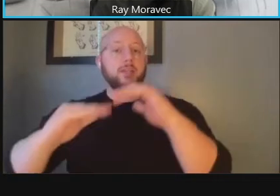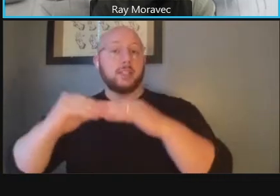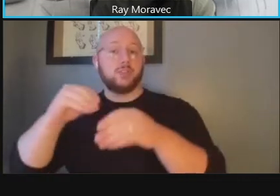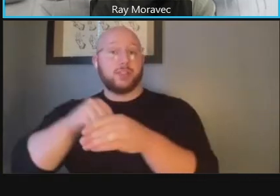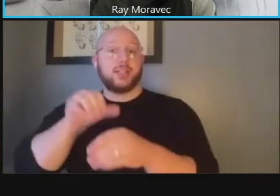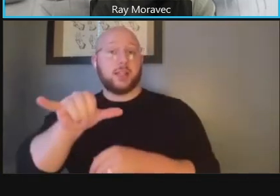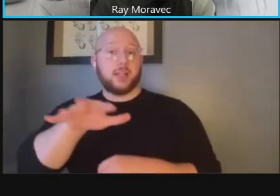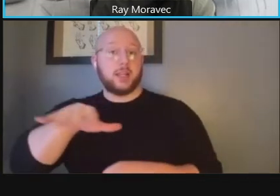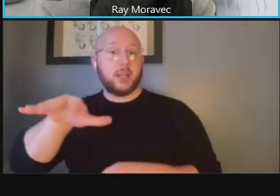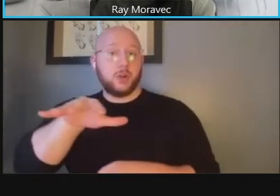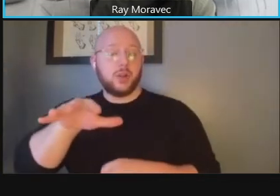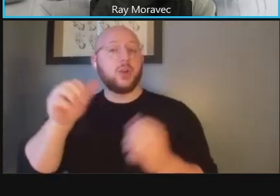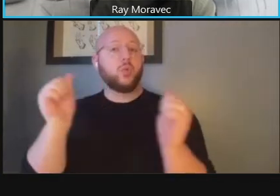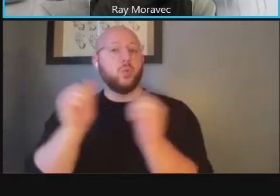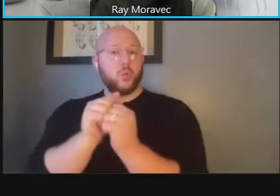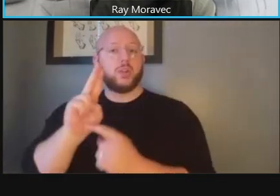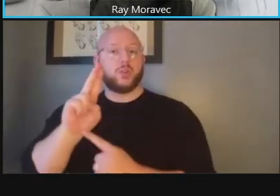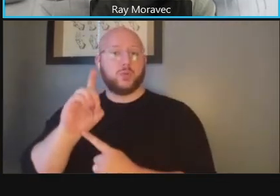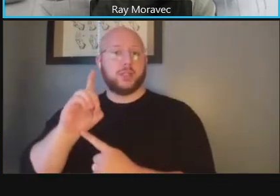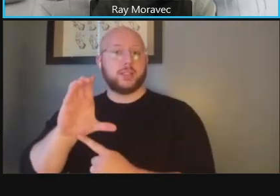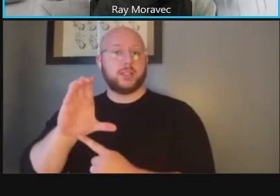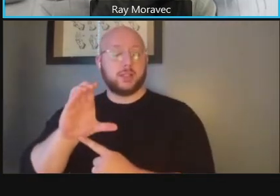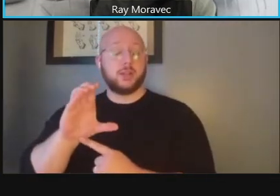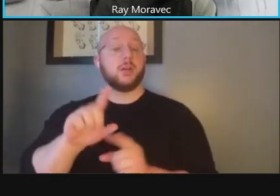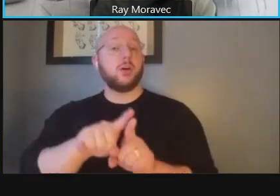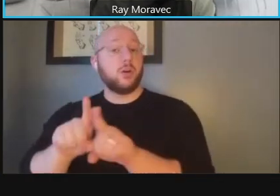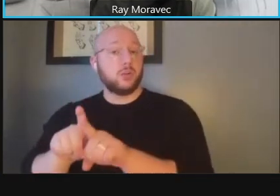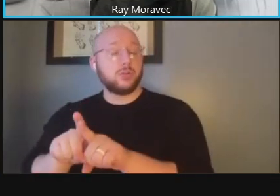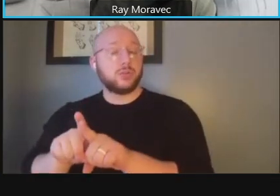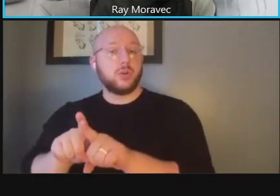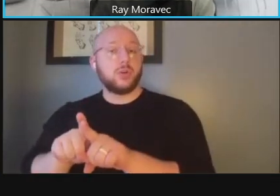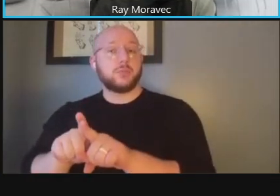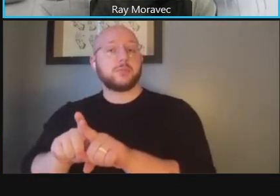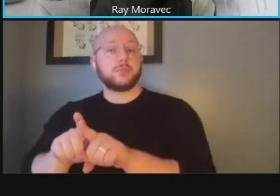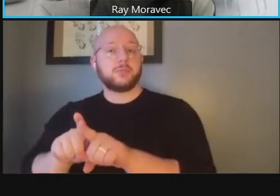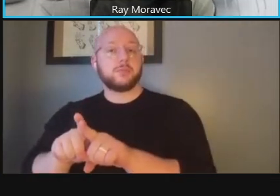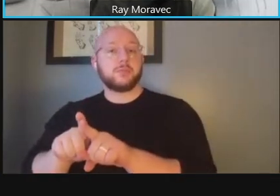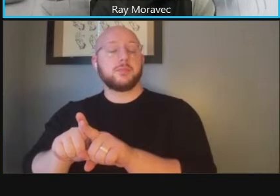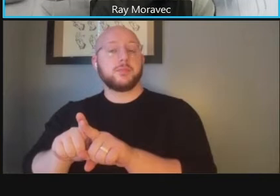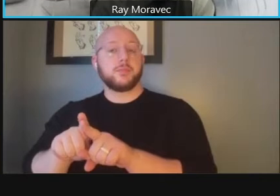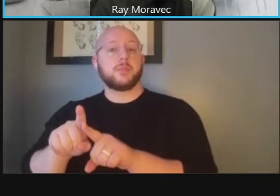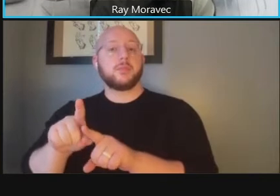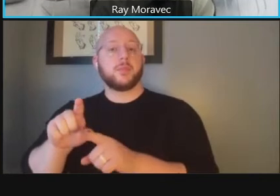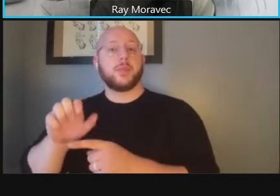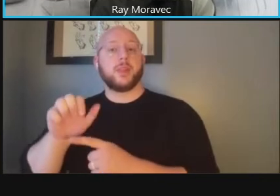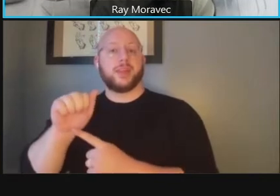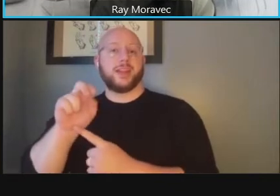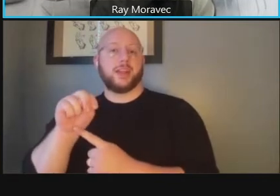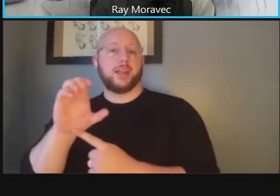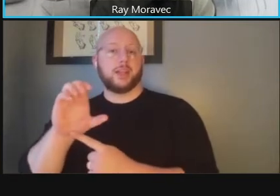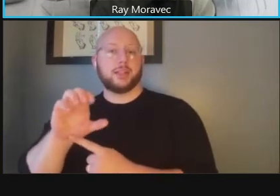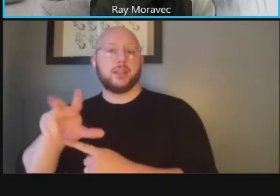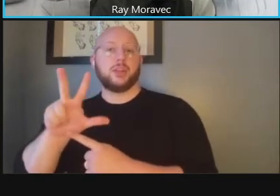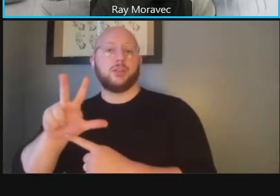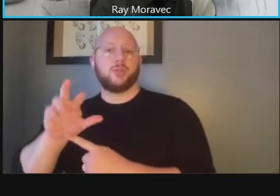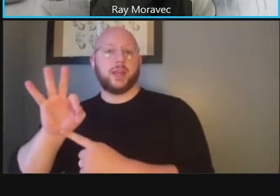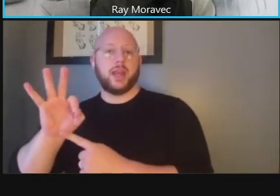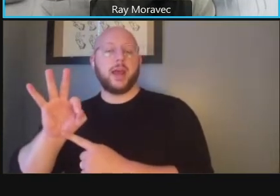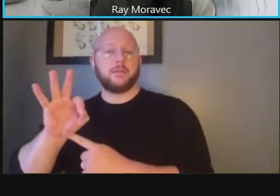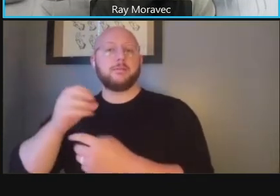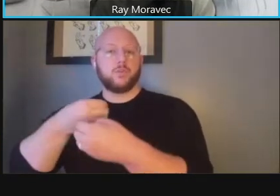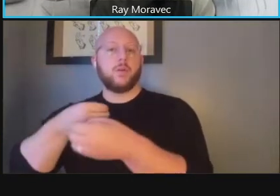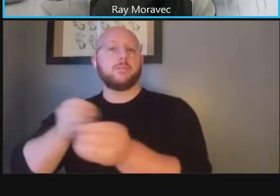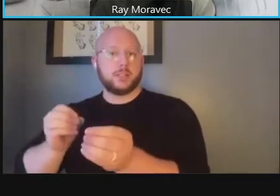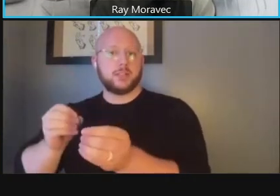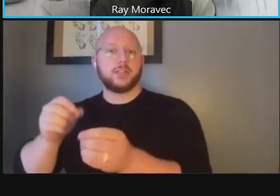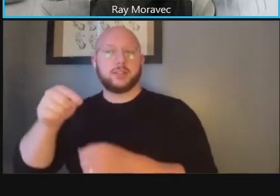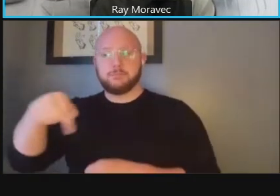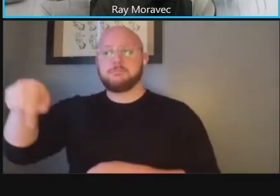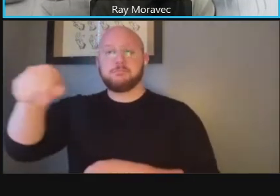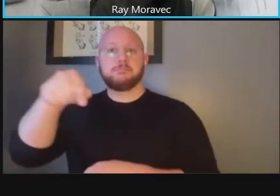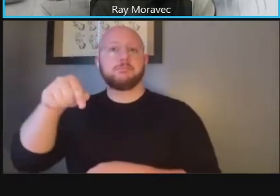with the university of d.c as well as um the anc 3f offices and some car sharing and permit